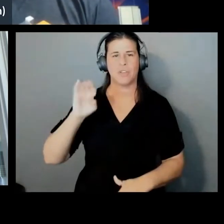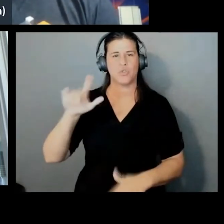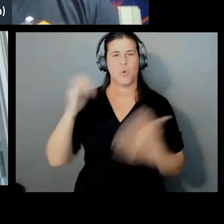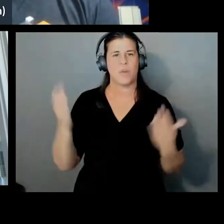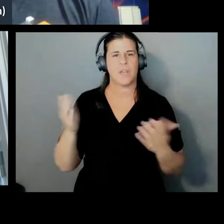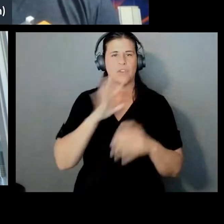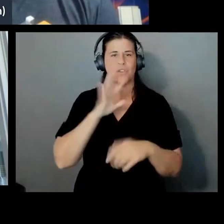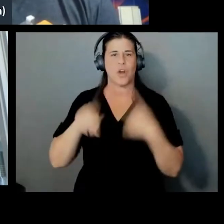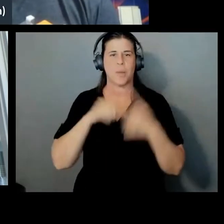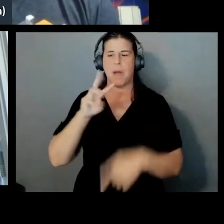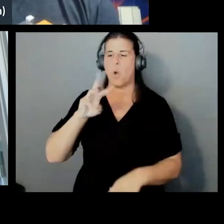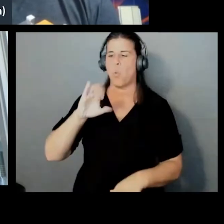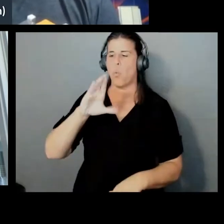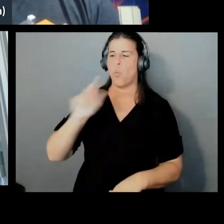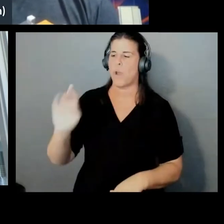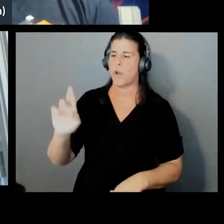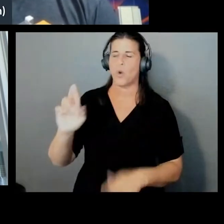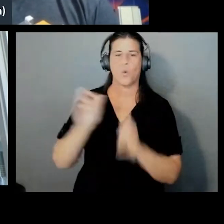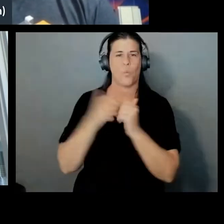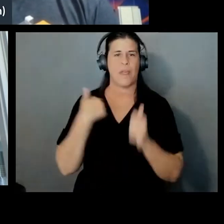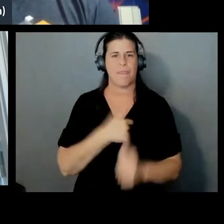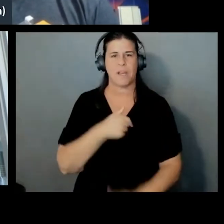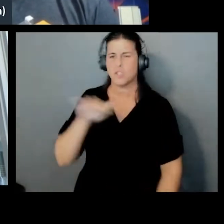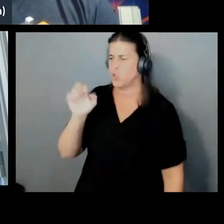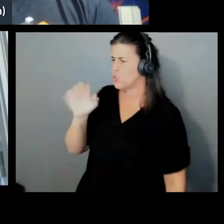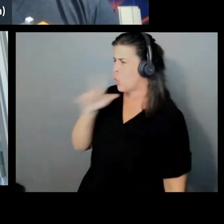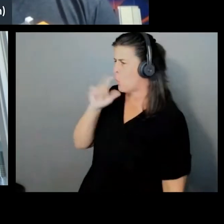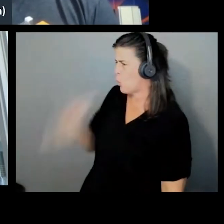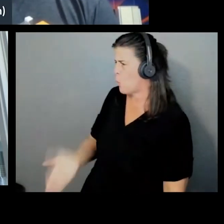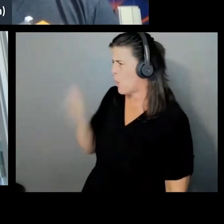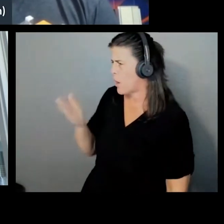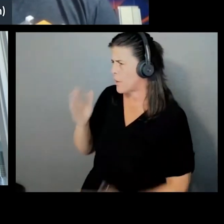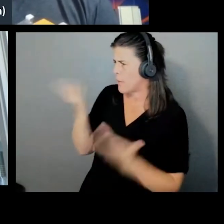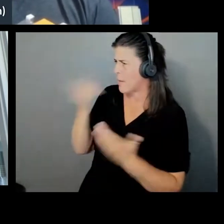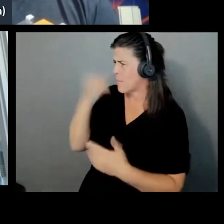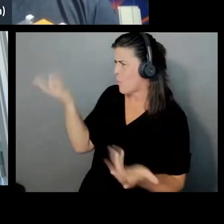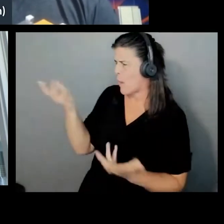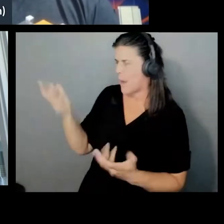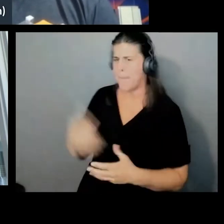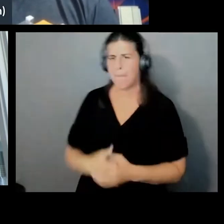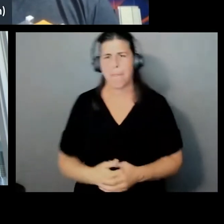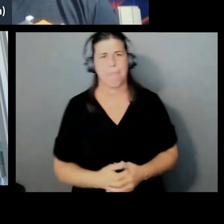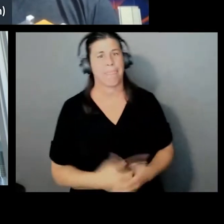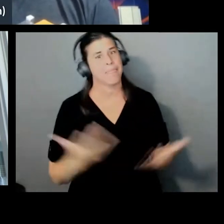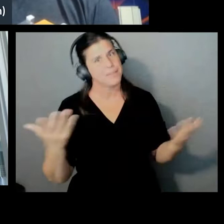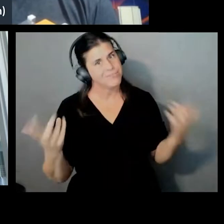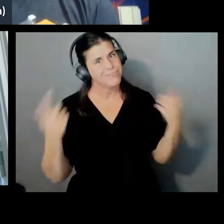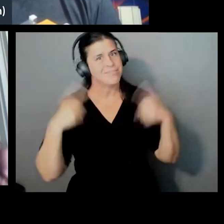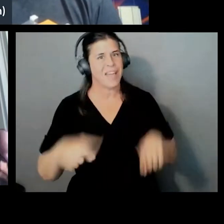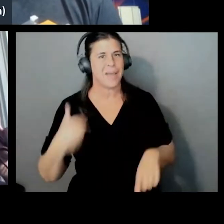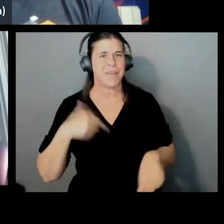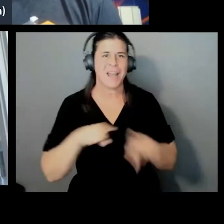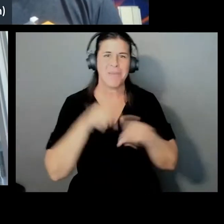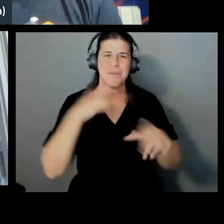Yeah, Joel, who are you? What are you here for? Well, coincidentally, I'm also excited to be here.